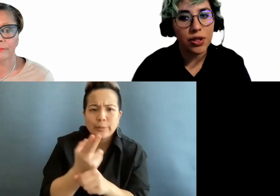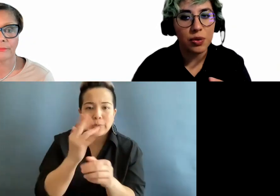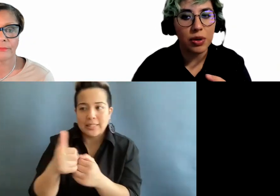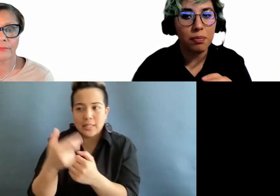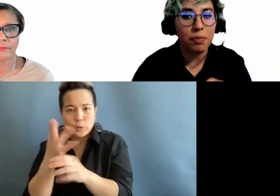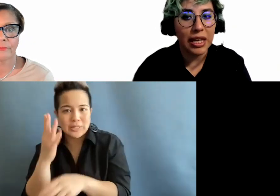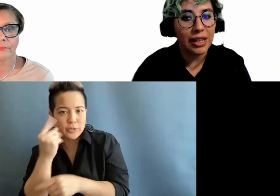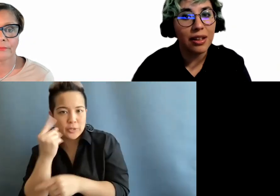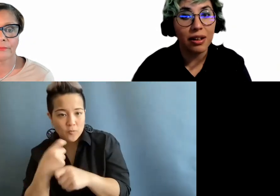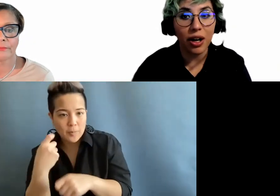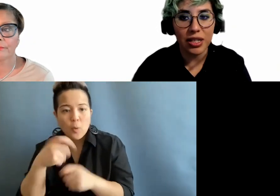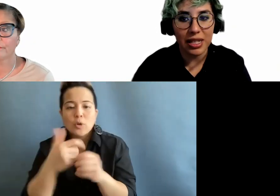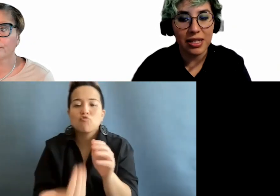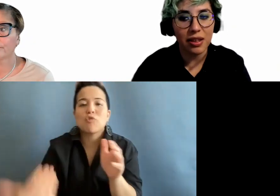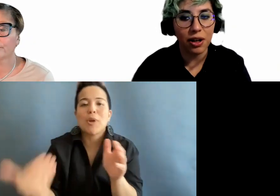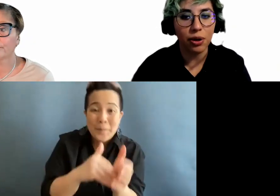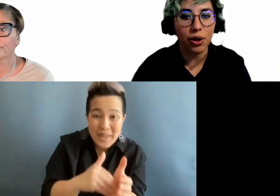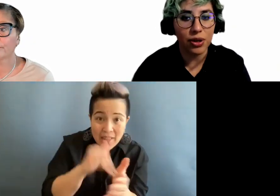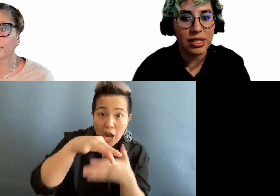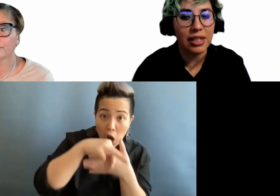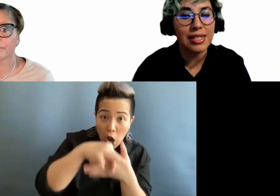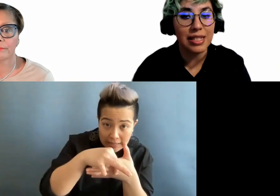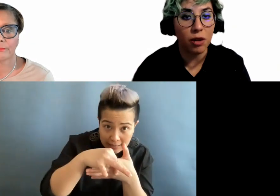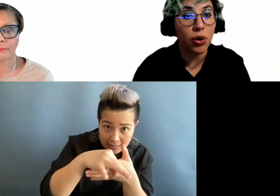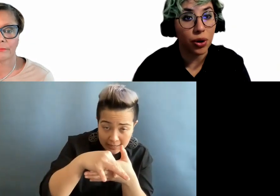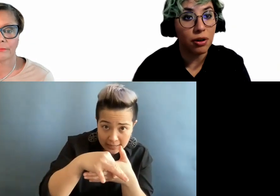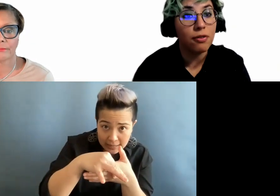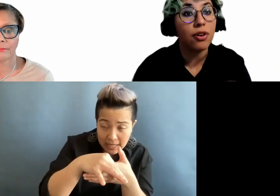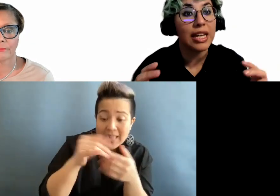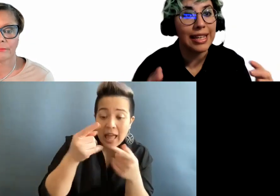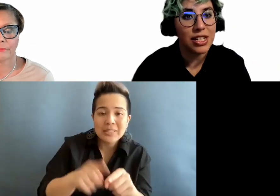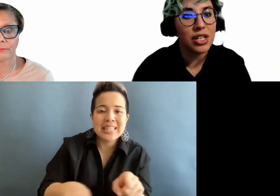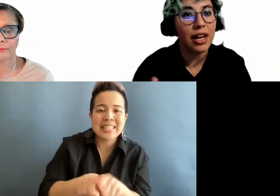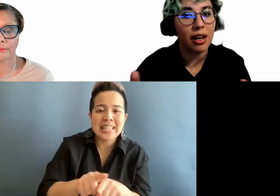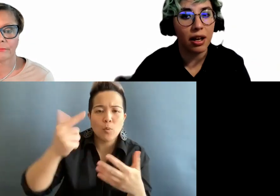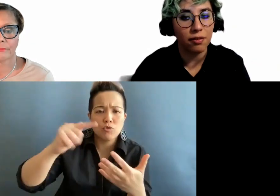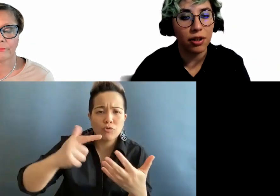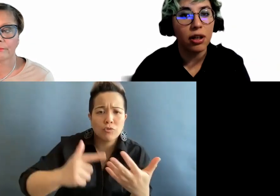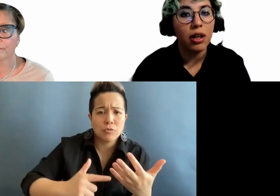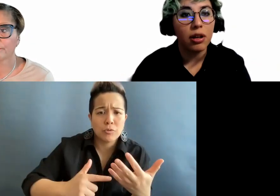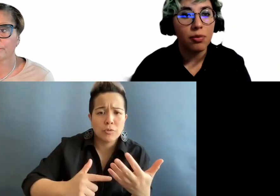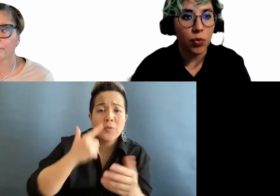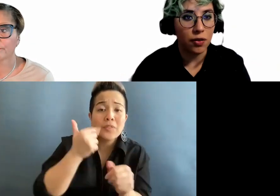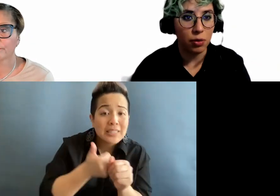to repeat the content that occurs in the same order for each and every one of your